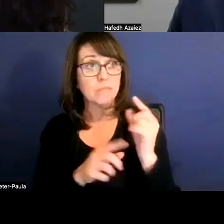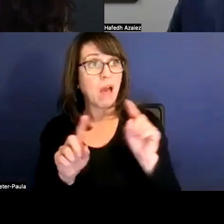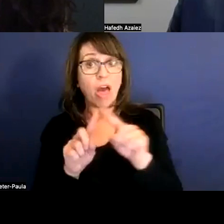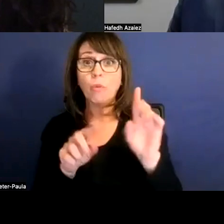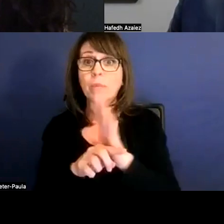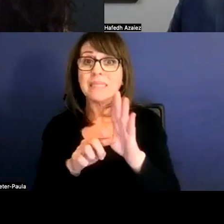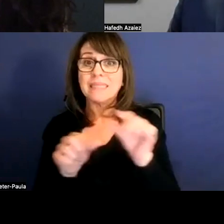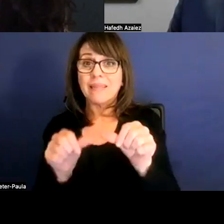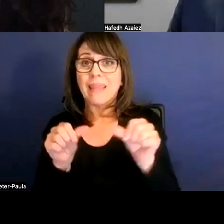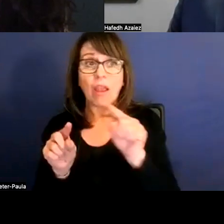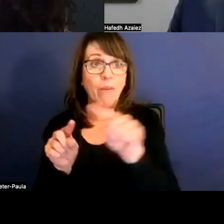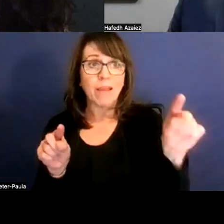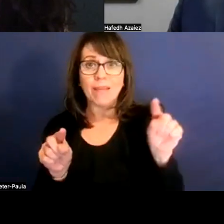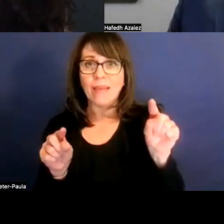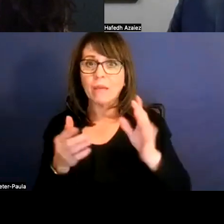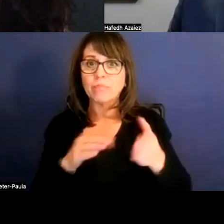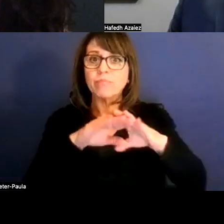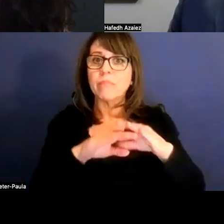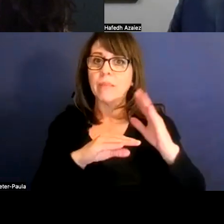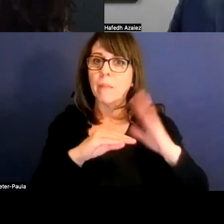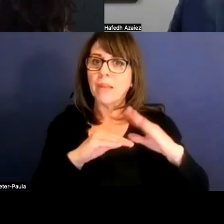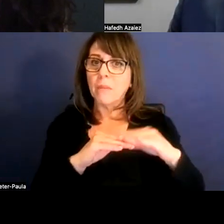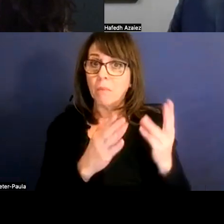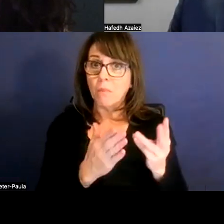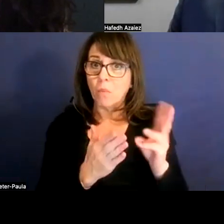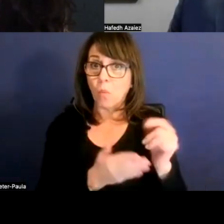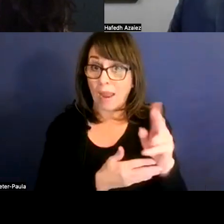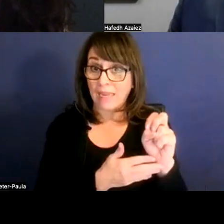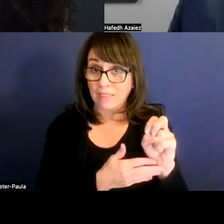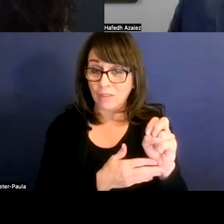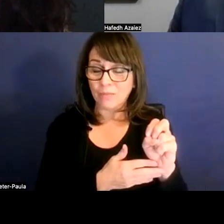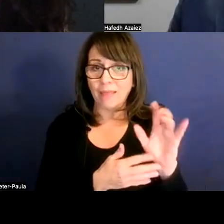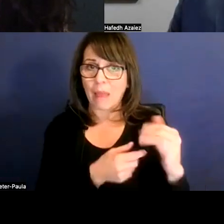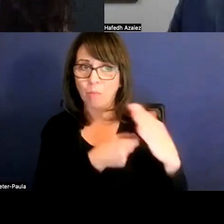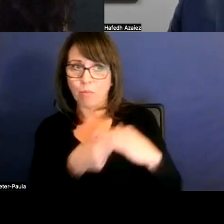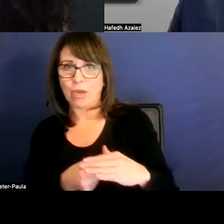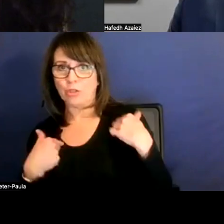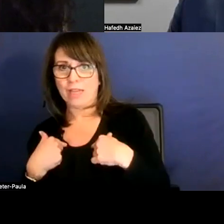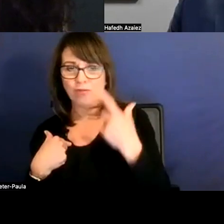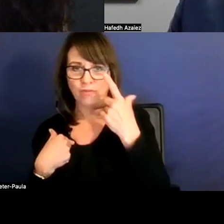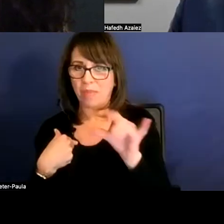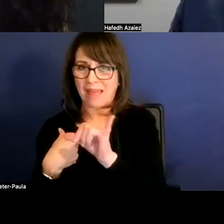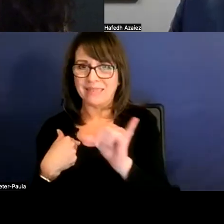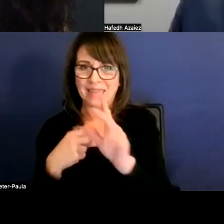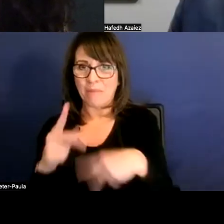they moved that minimum wage up quite a bit, which put a lot of pressure on us from those types of positions in order to stay competitive.